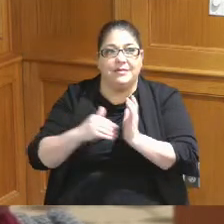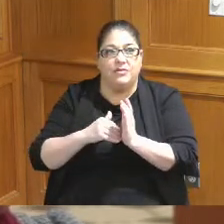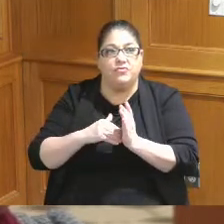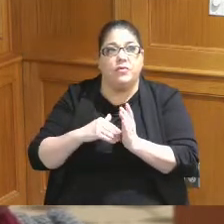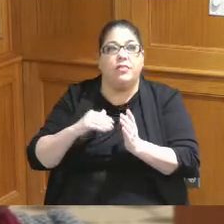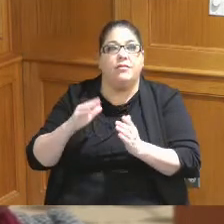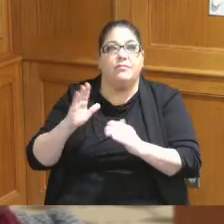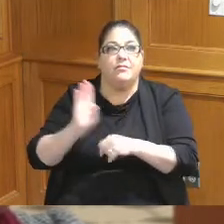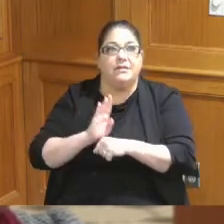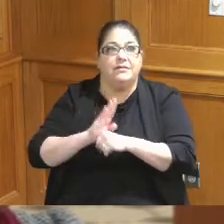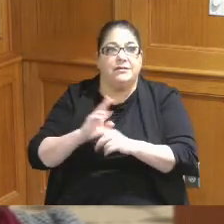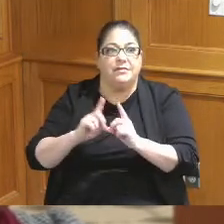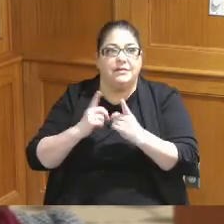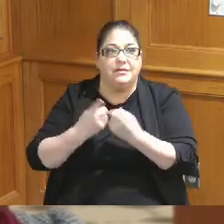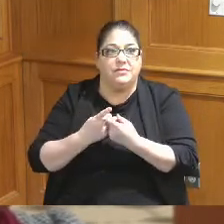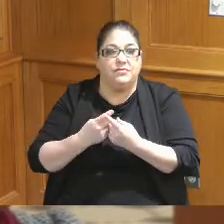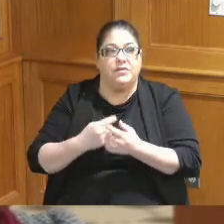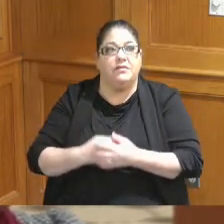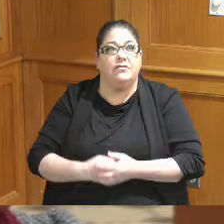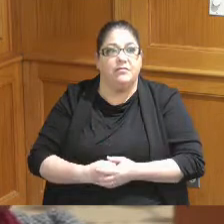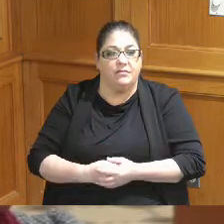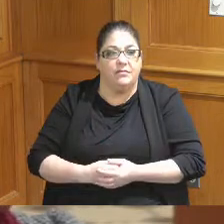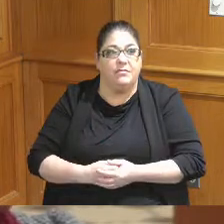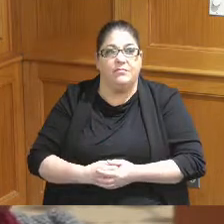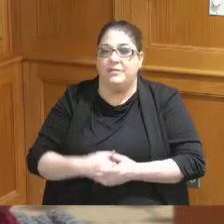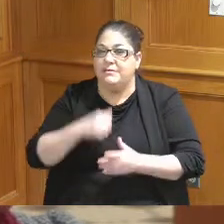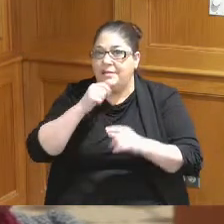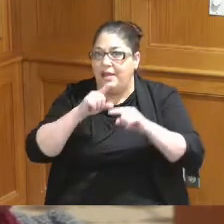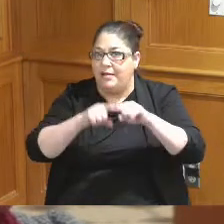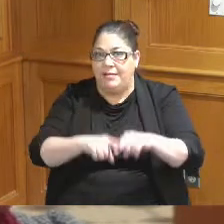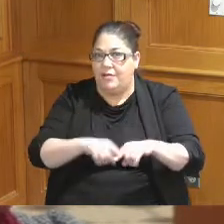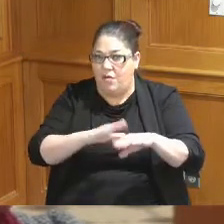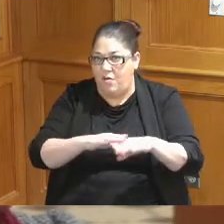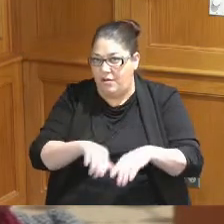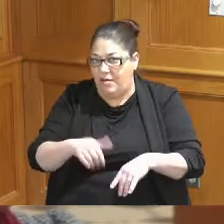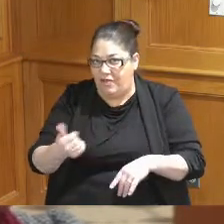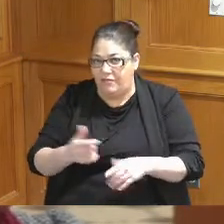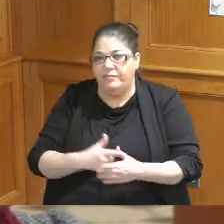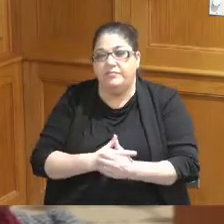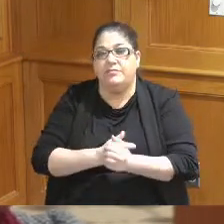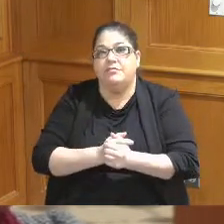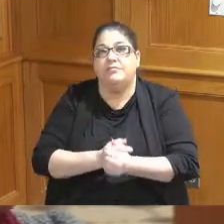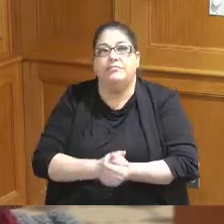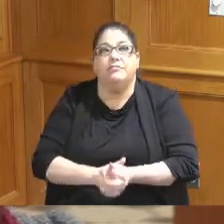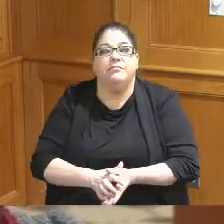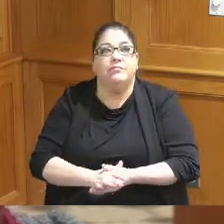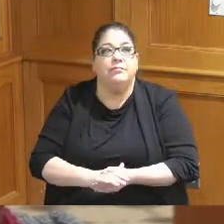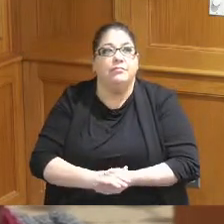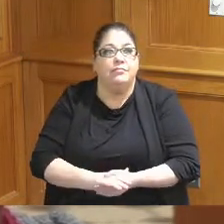funds so yes it's not concerned contingent upon the railroad project thank you so much in addition